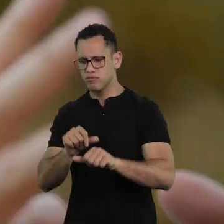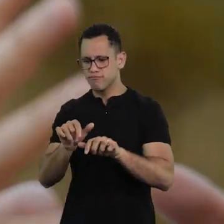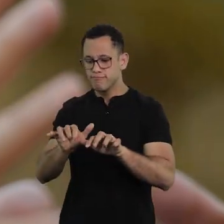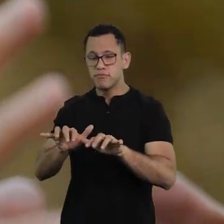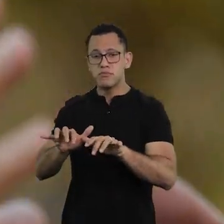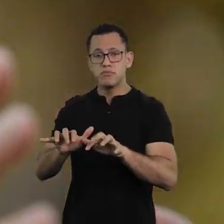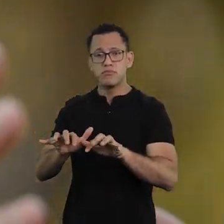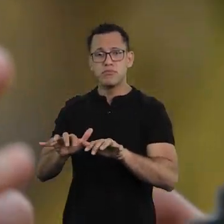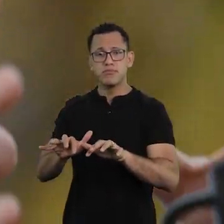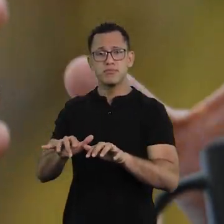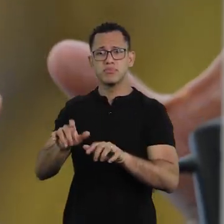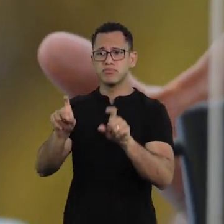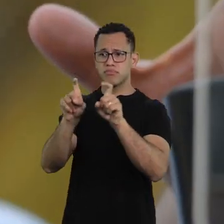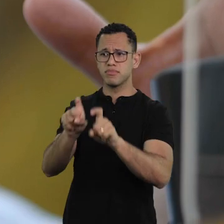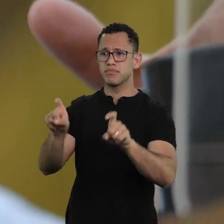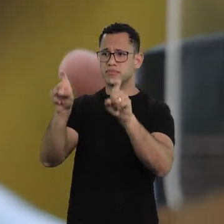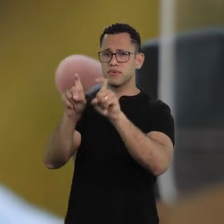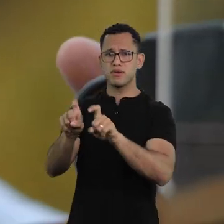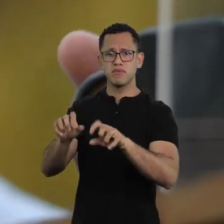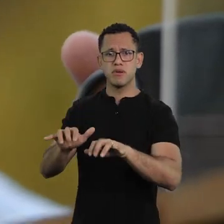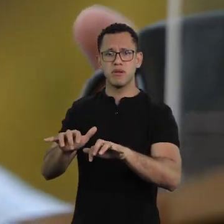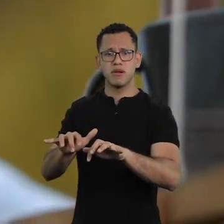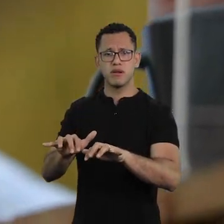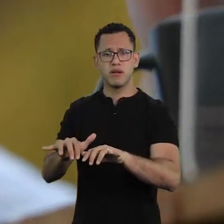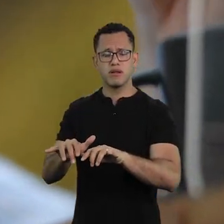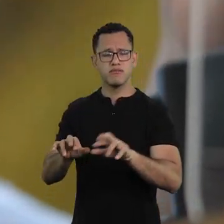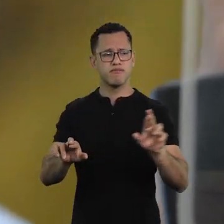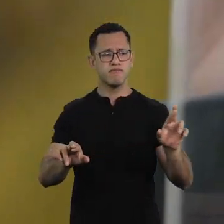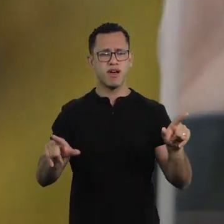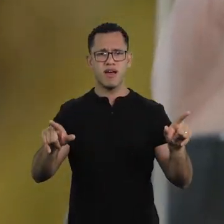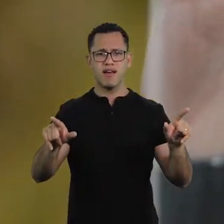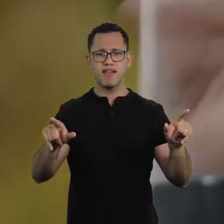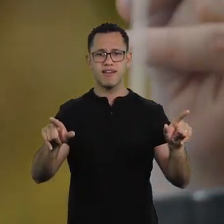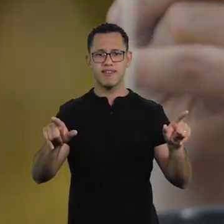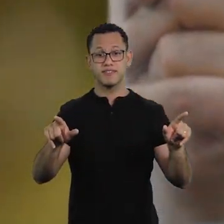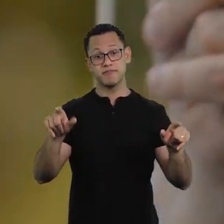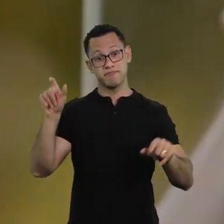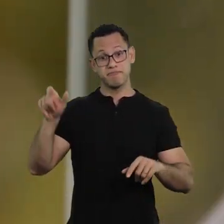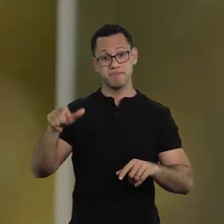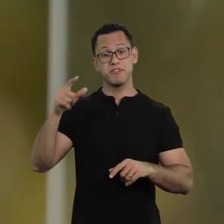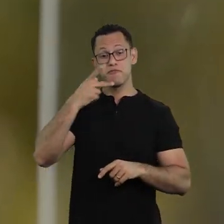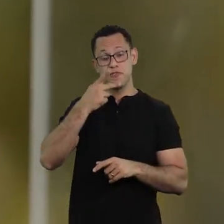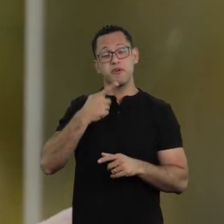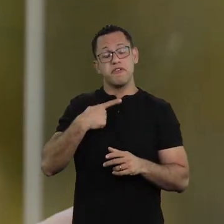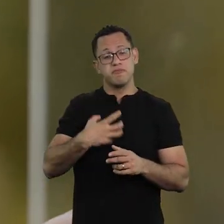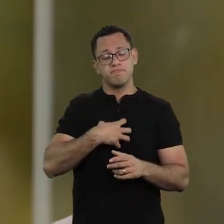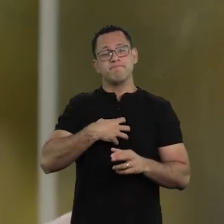When we use the computer, it's a different writing, whenever in doubt, people already edit. And these platforms,